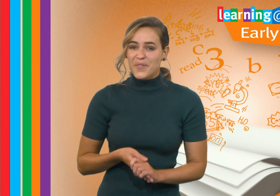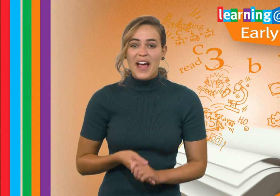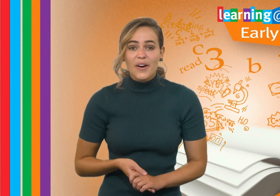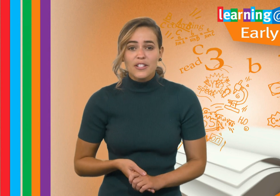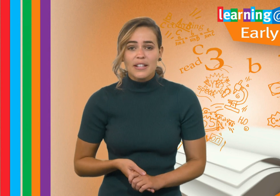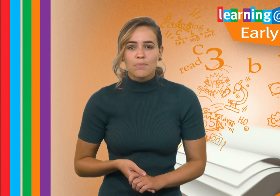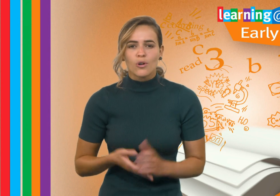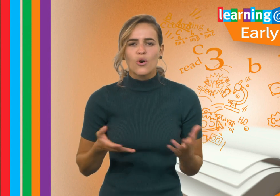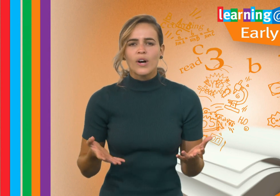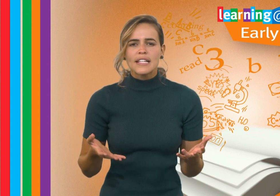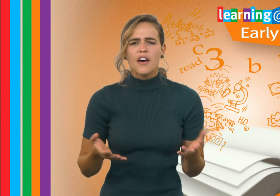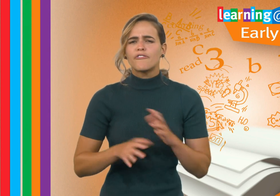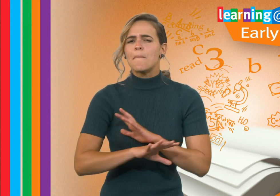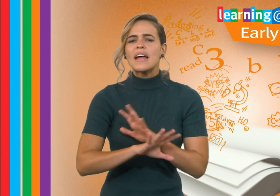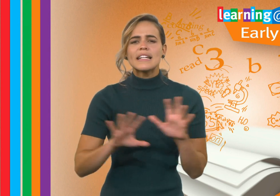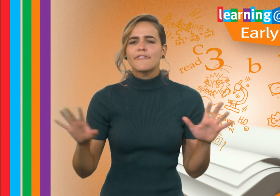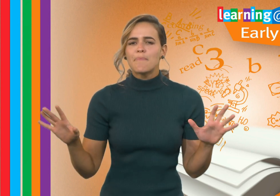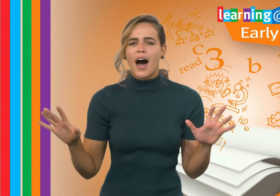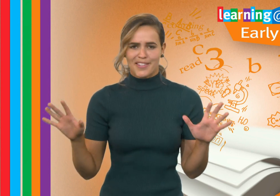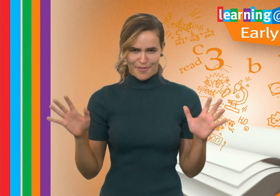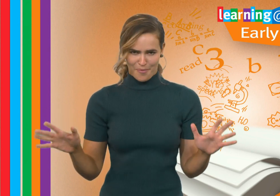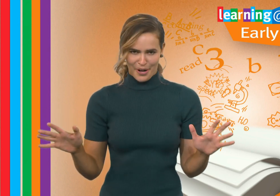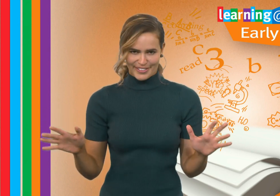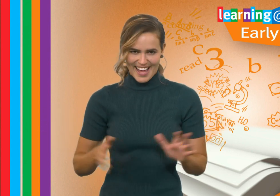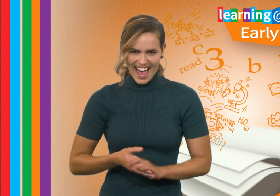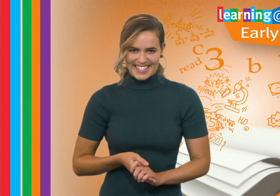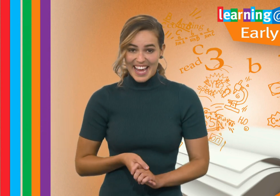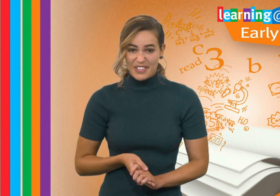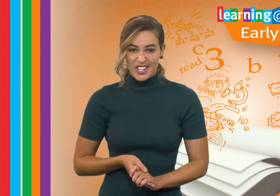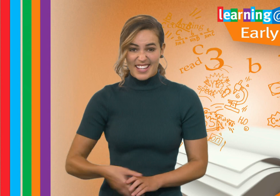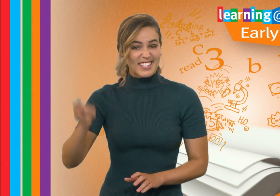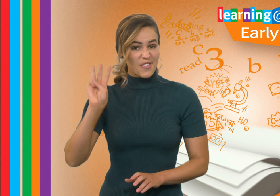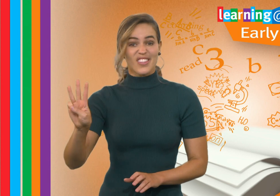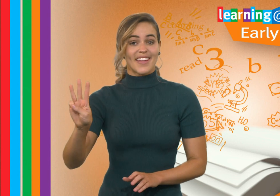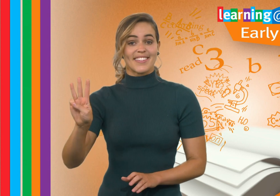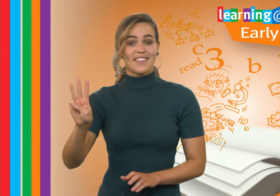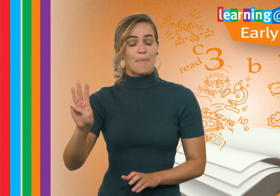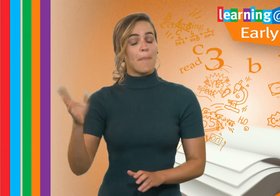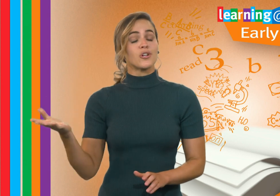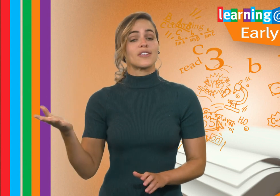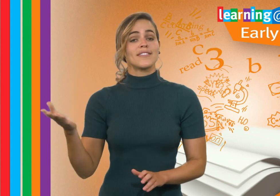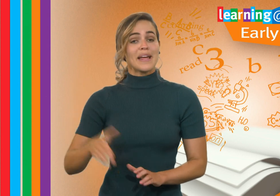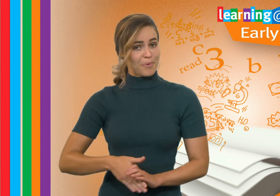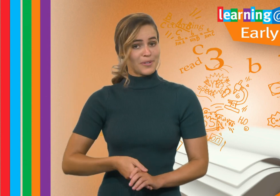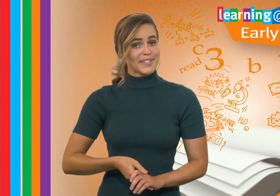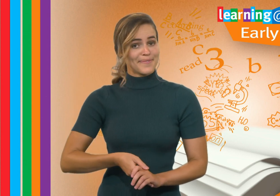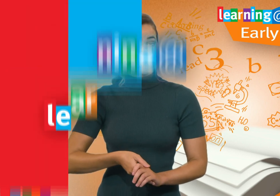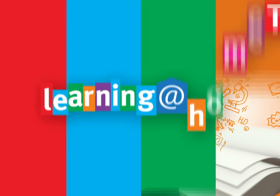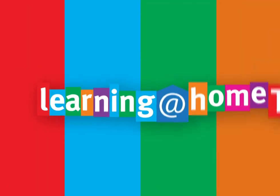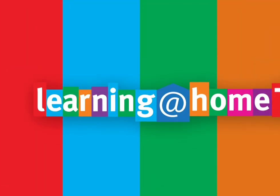we’re going to explore toys from many different parts of the world, as David shares his third lesson about pushes and pulls.